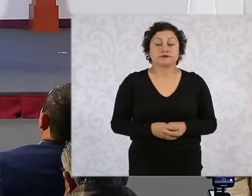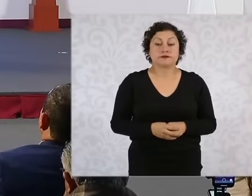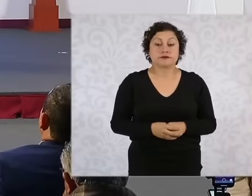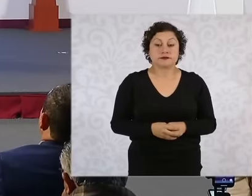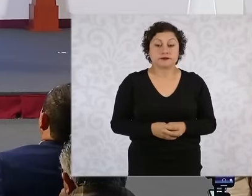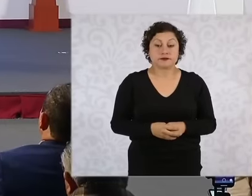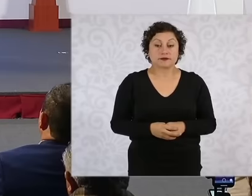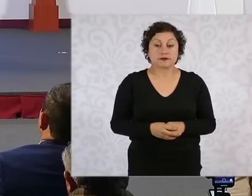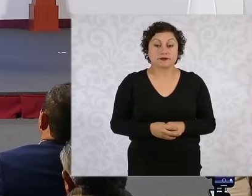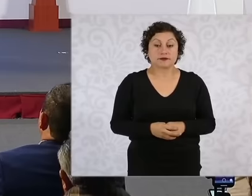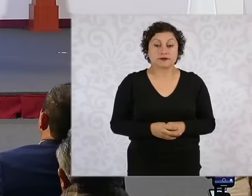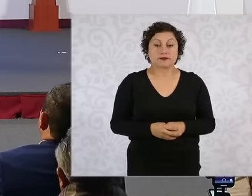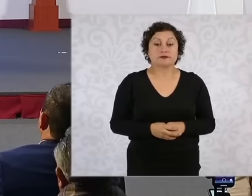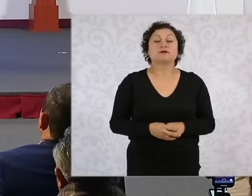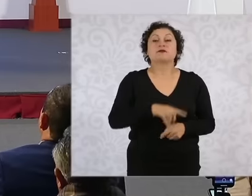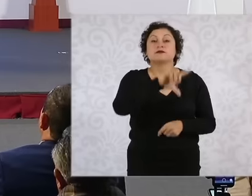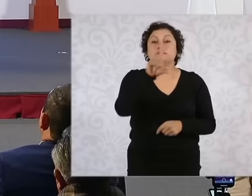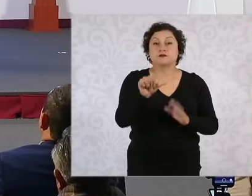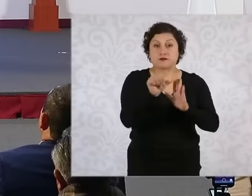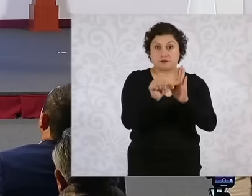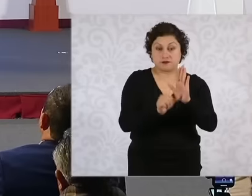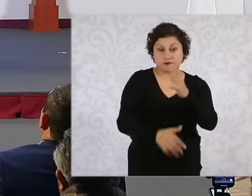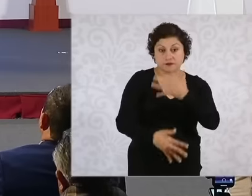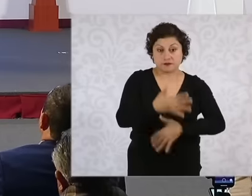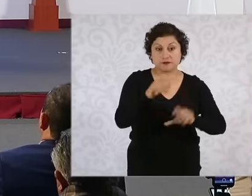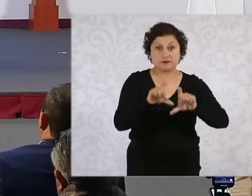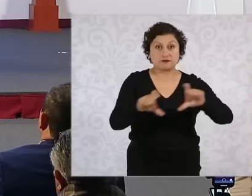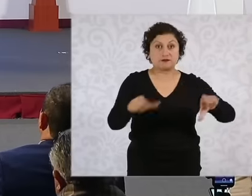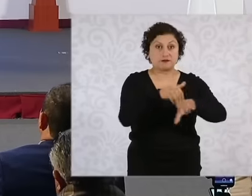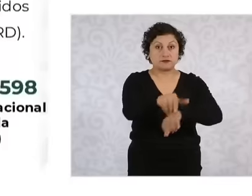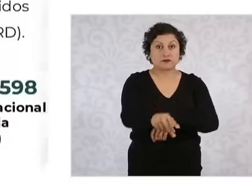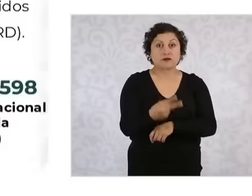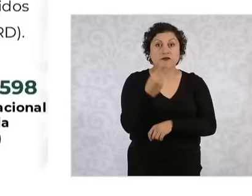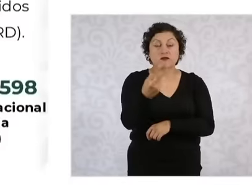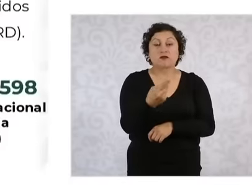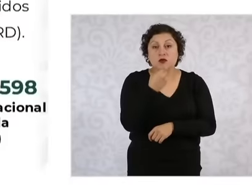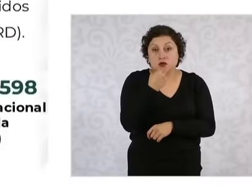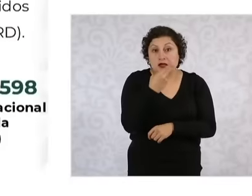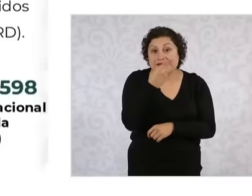after the article 15 numeral 2 says to obtain the national vote cast,